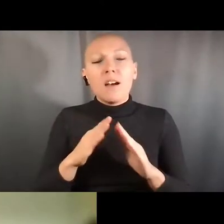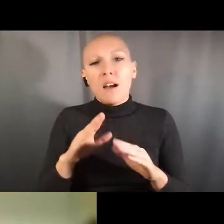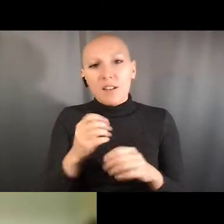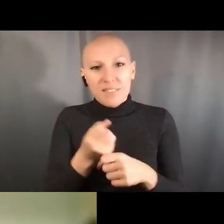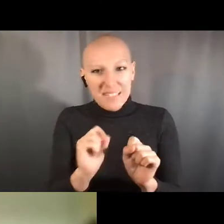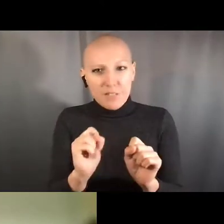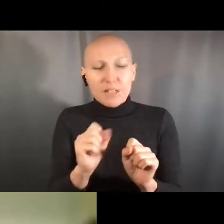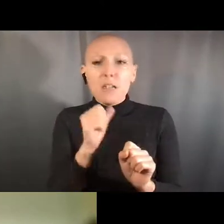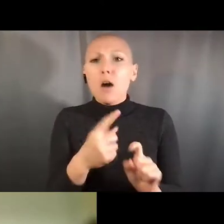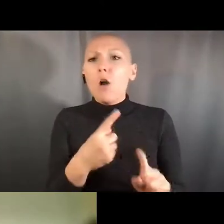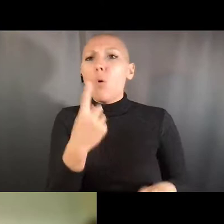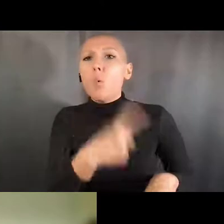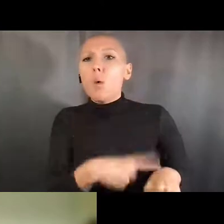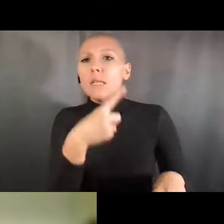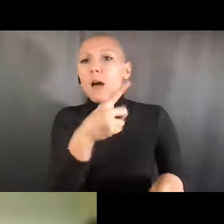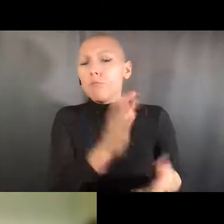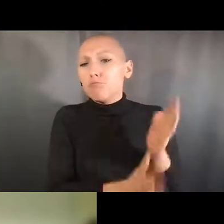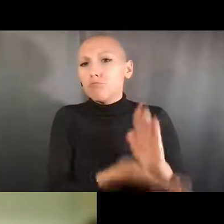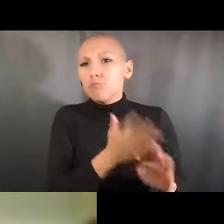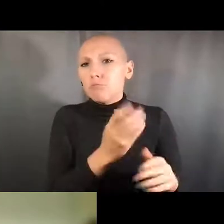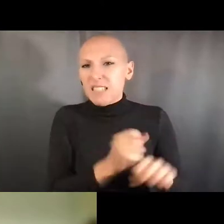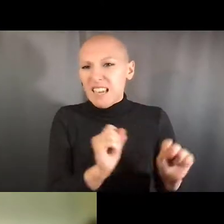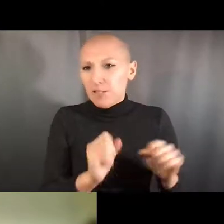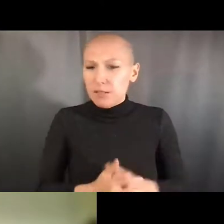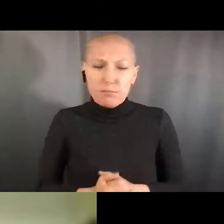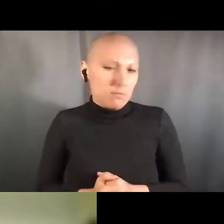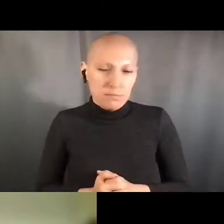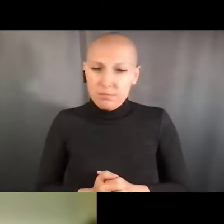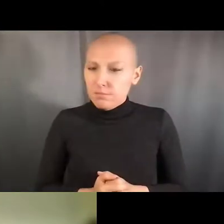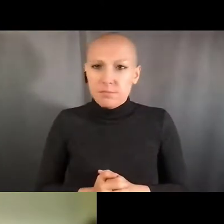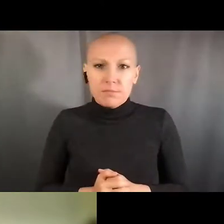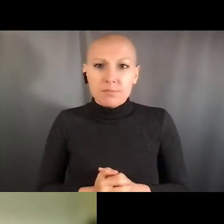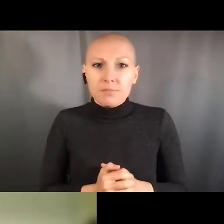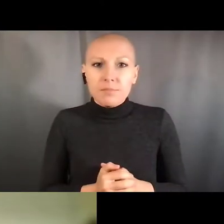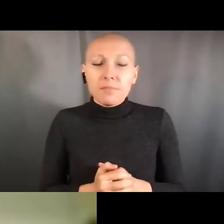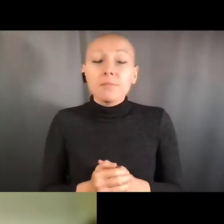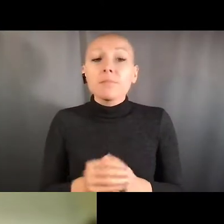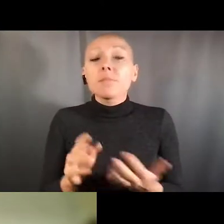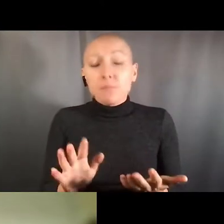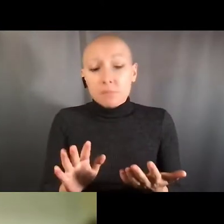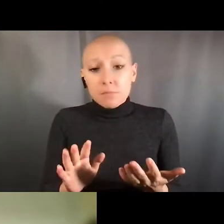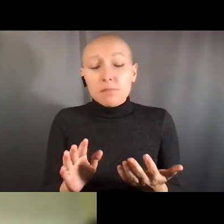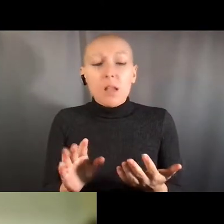does NIH recommend once the available NIH lab safety training modules have been completed?